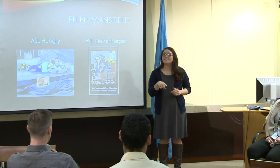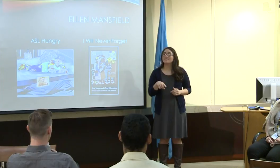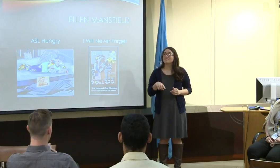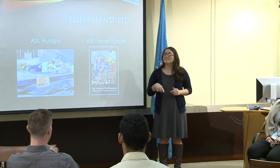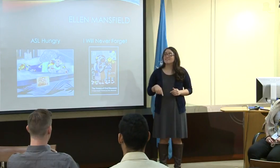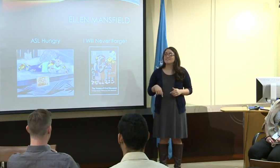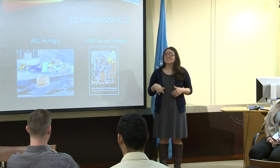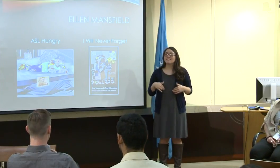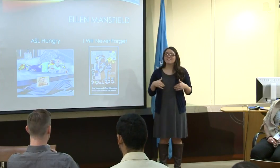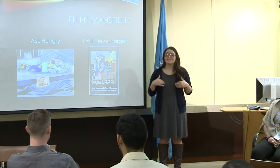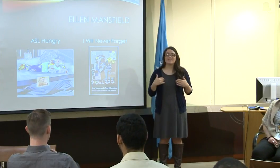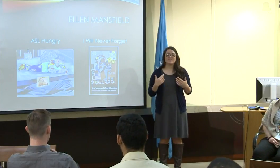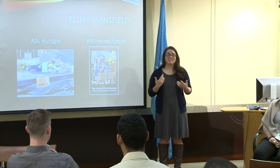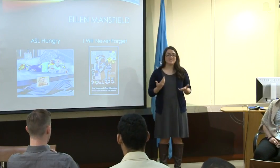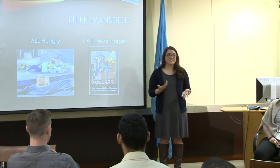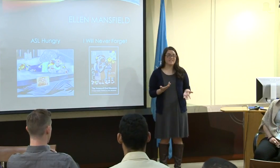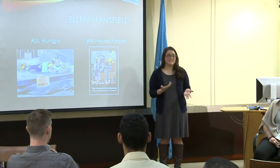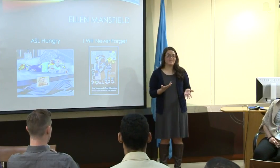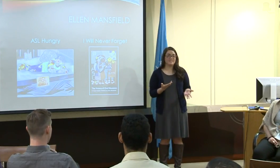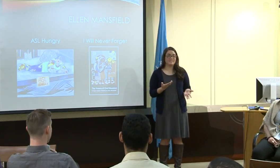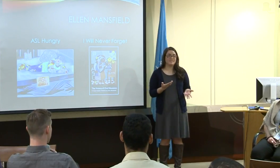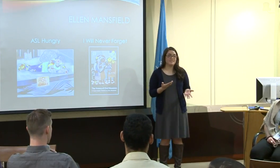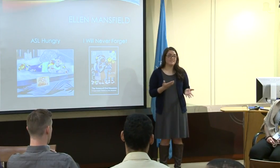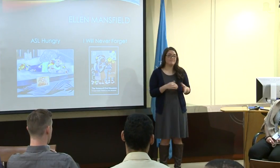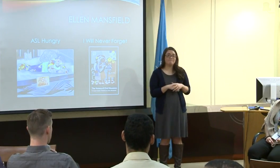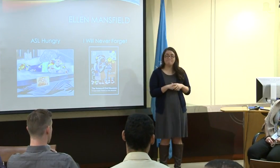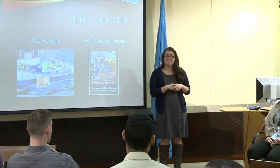We can field some questions if anybody has any.